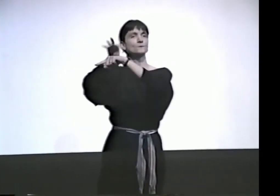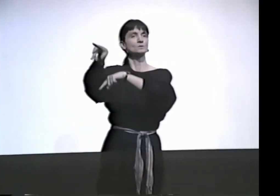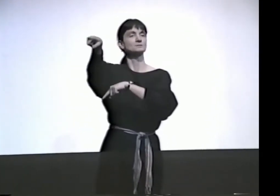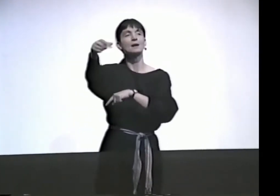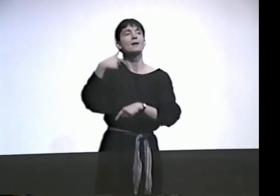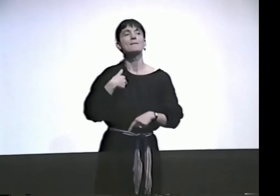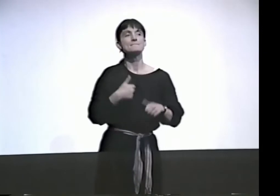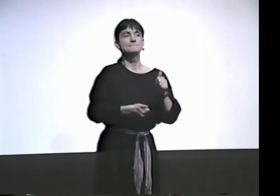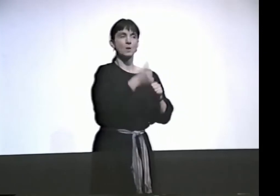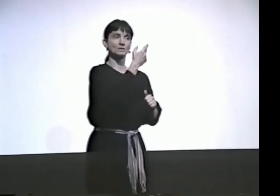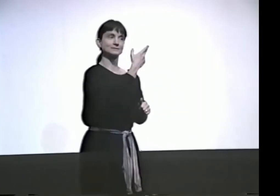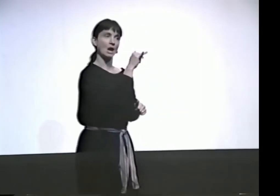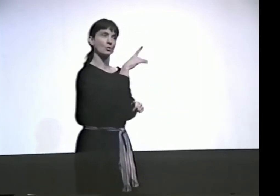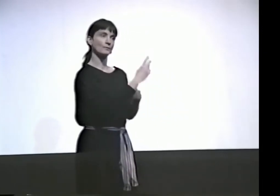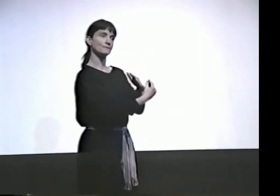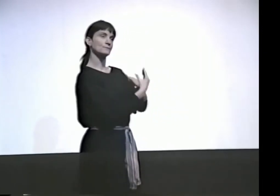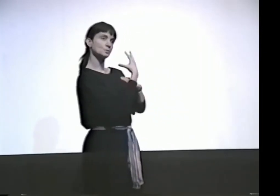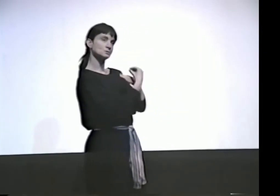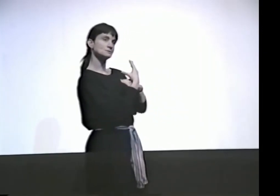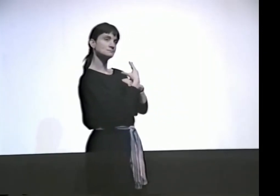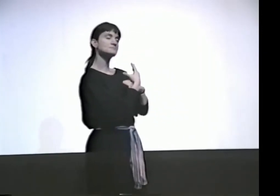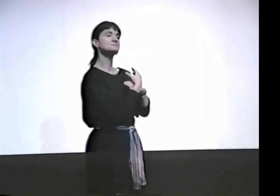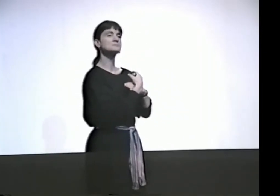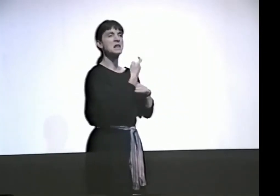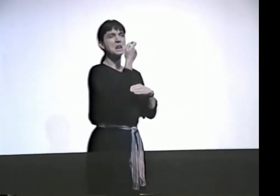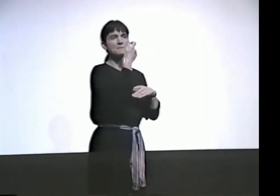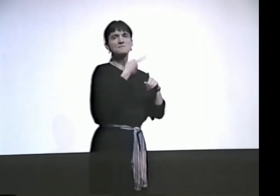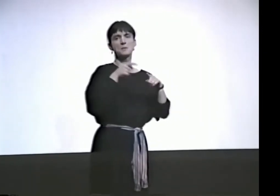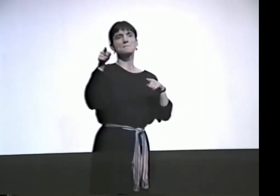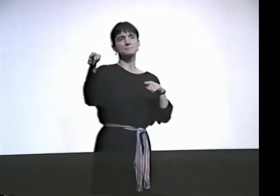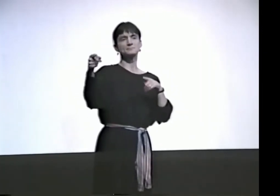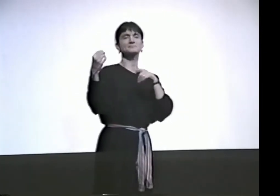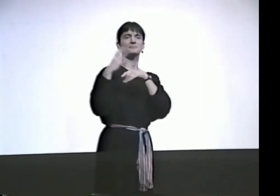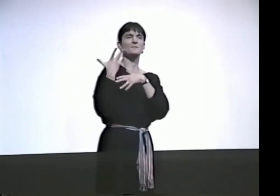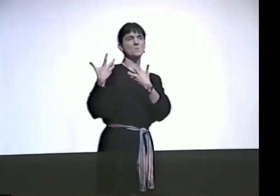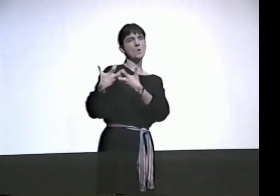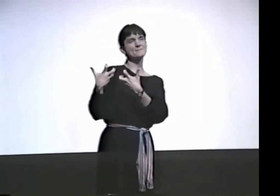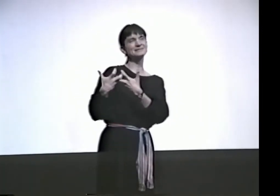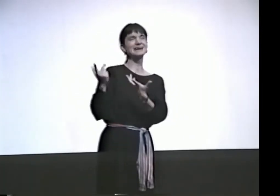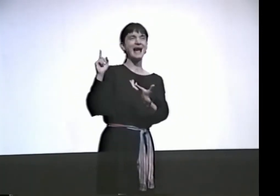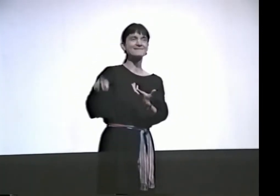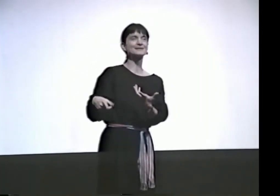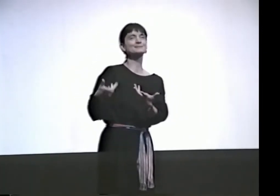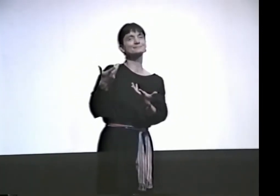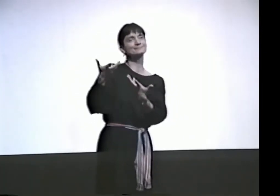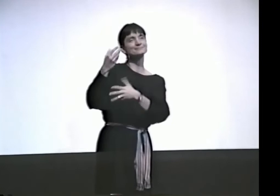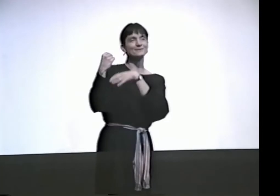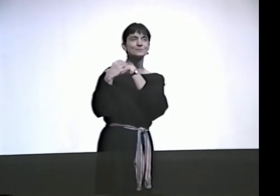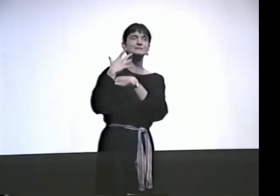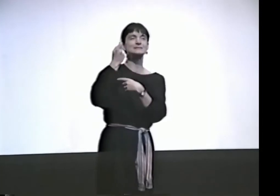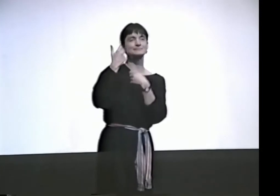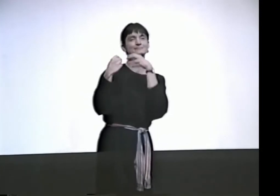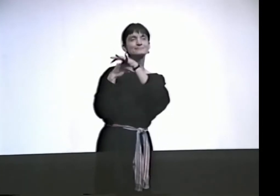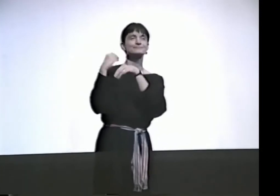PETER COOK WAS REALLY INFLUENCED BY THE BEATS, BUT I'VE BEEN INFLUENCED BY HAIKU A LOT, AND A LITTLE BIT FROM PETER. YOU KNOW, HE'S MY ROOMMATE.